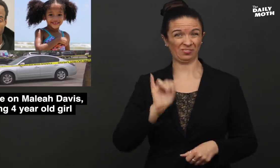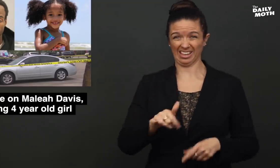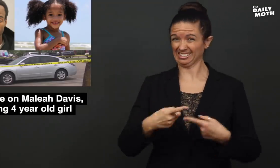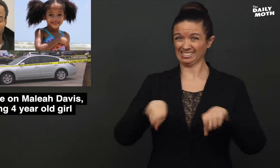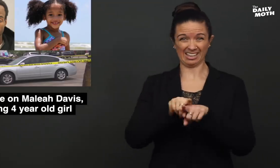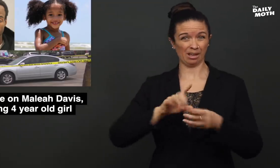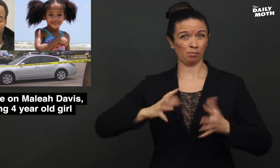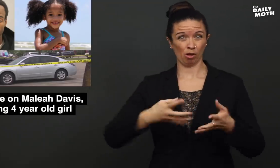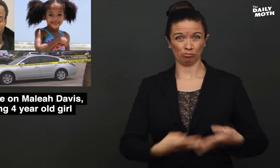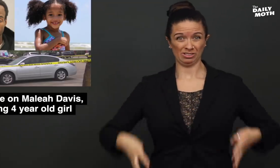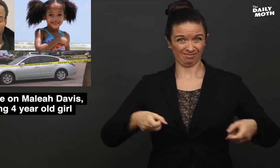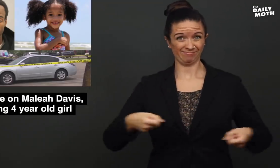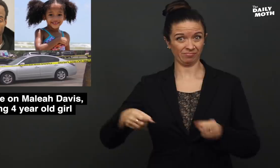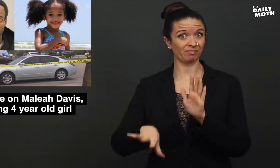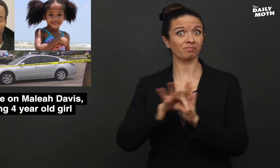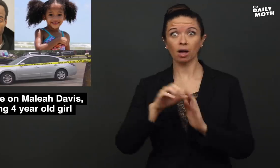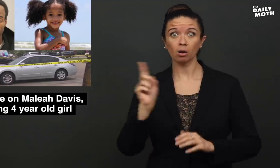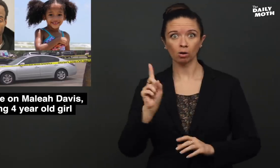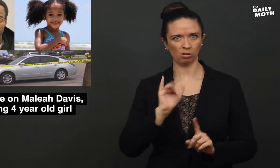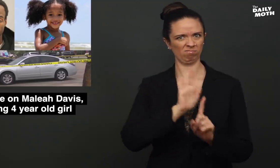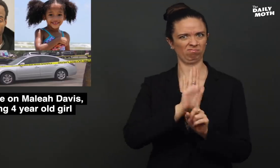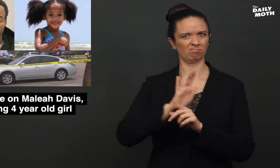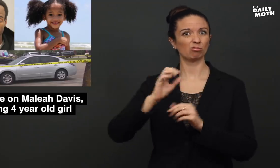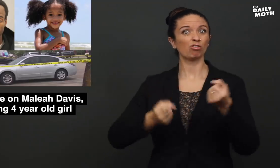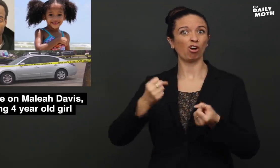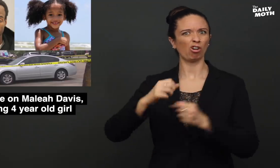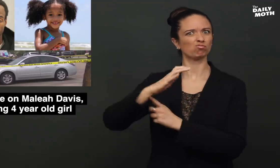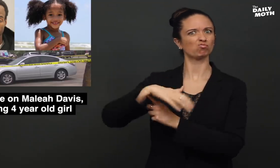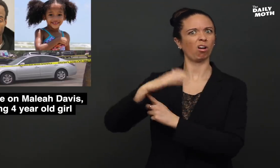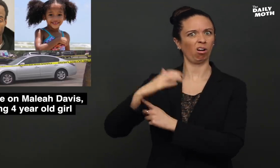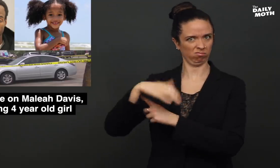That same laundry basket was found in the trunk